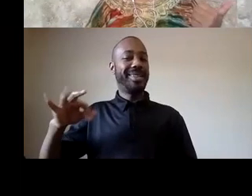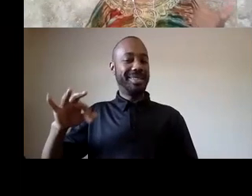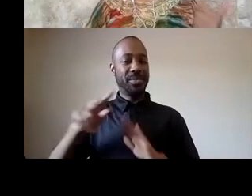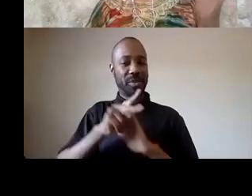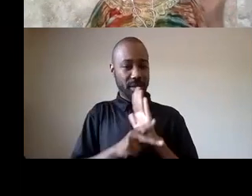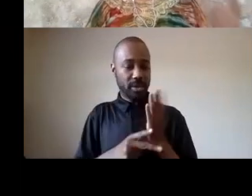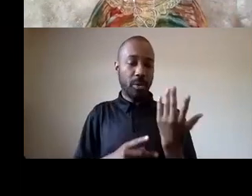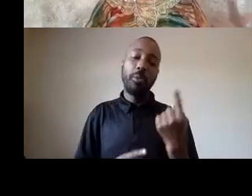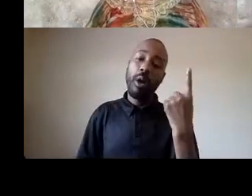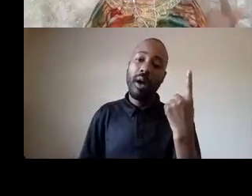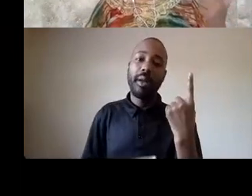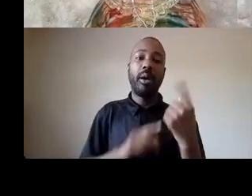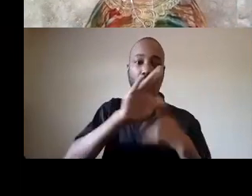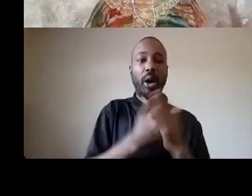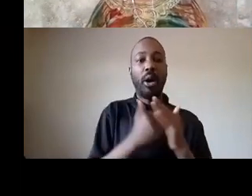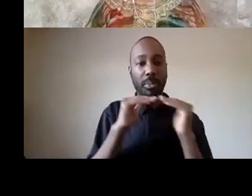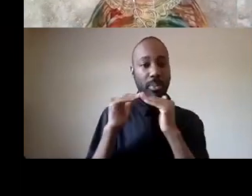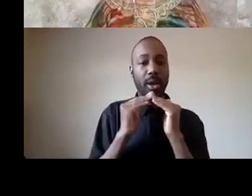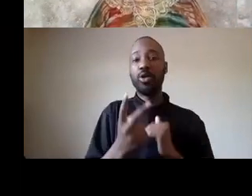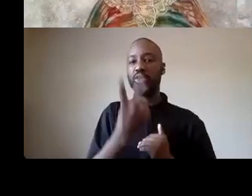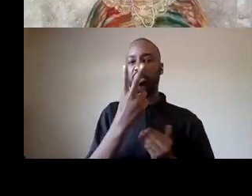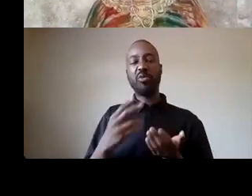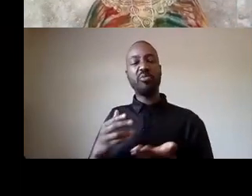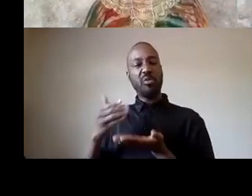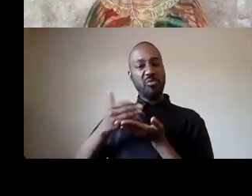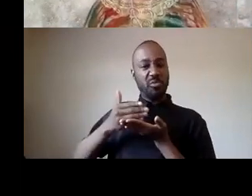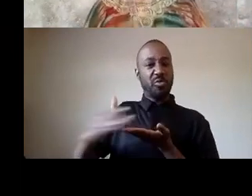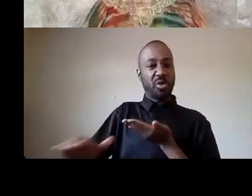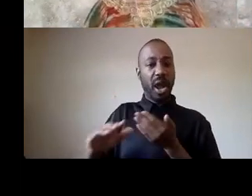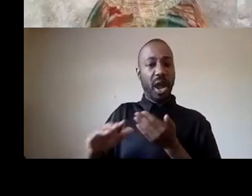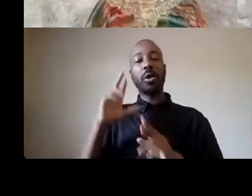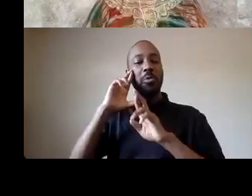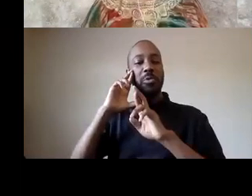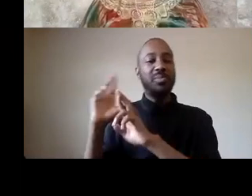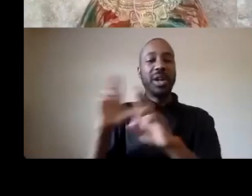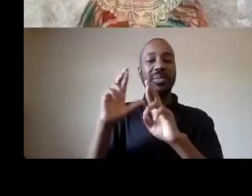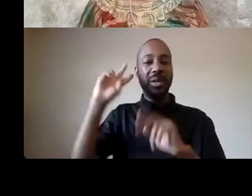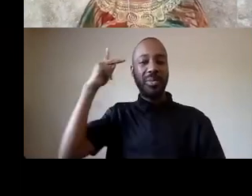about two is that we reject respectability politics and you see that in this moment as